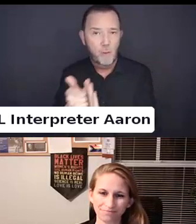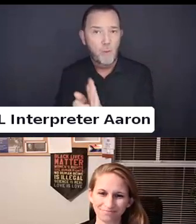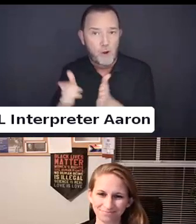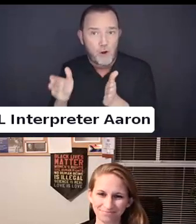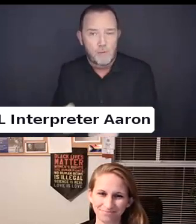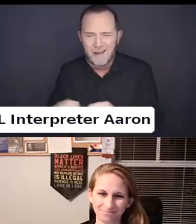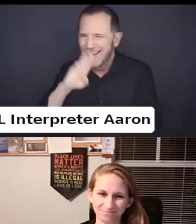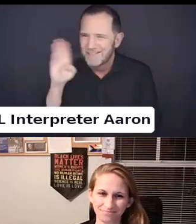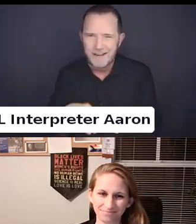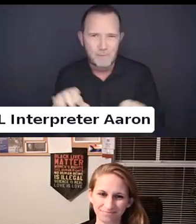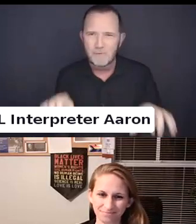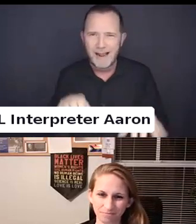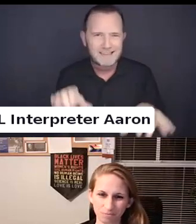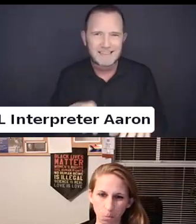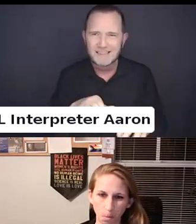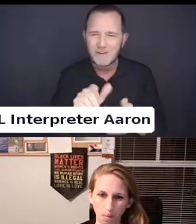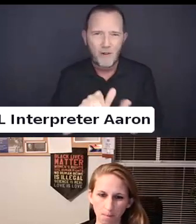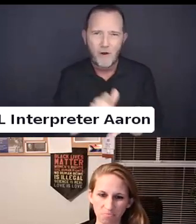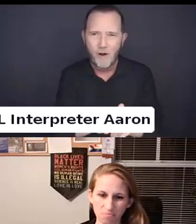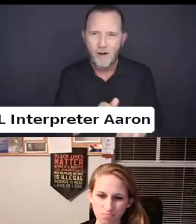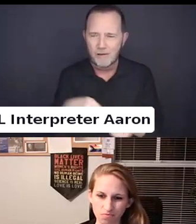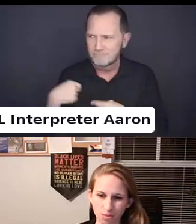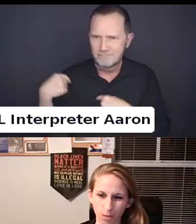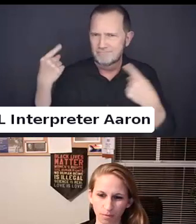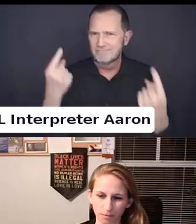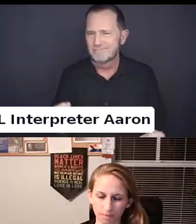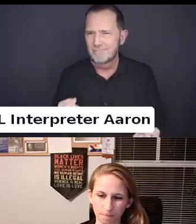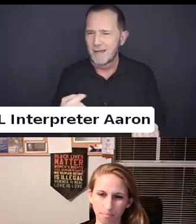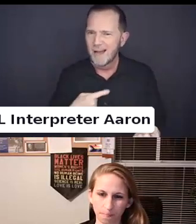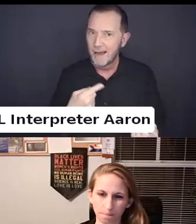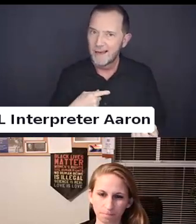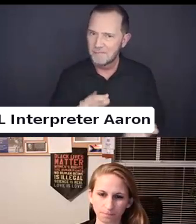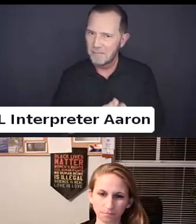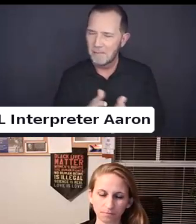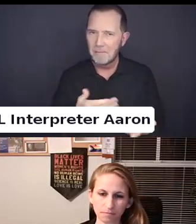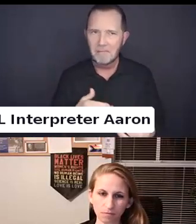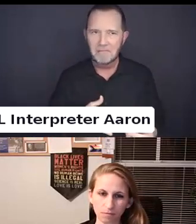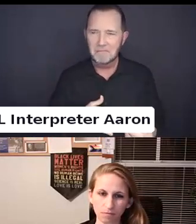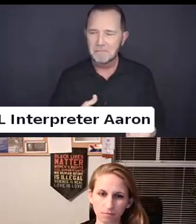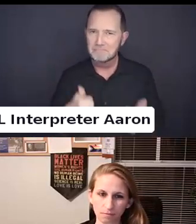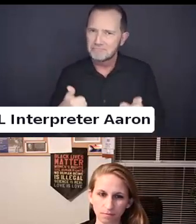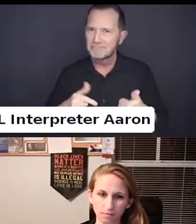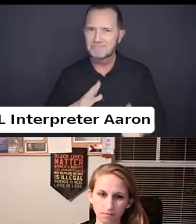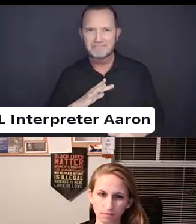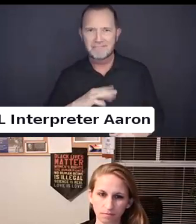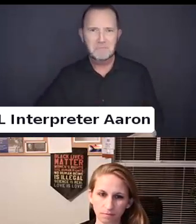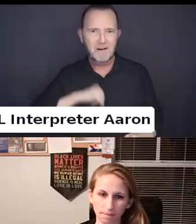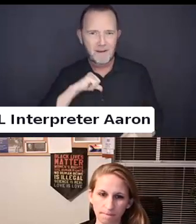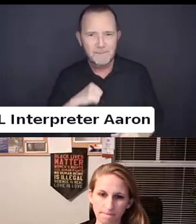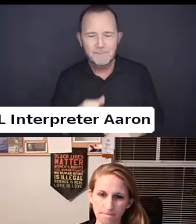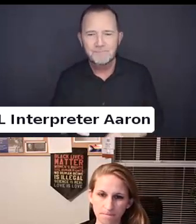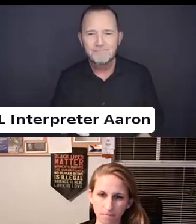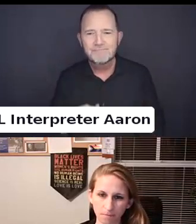I am almost proud of that at this point.